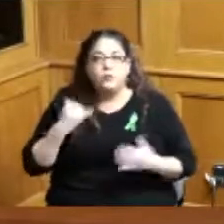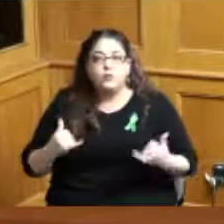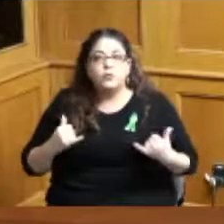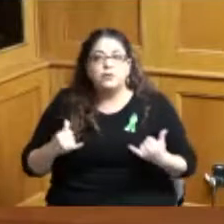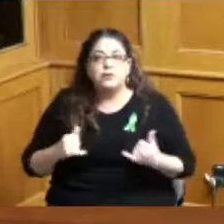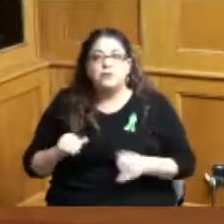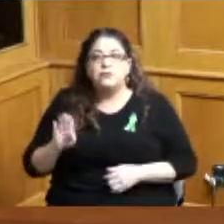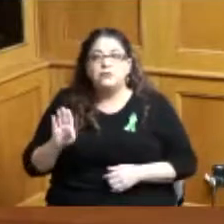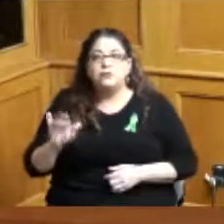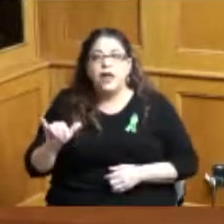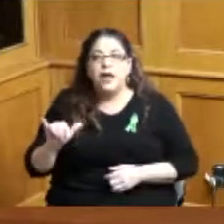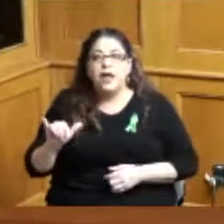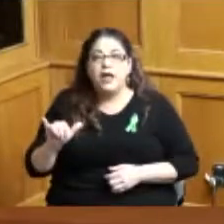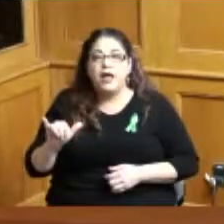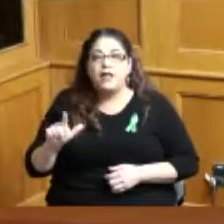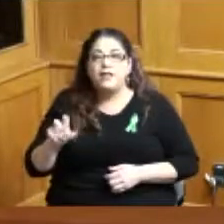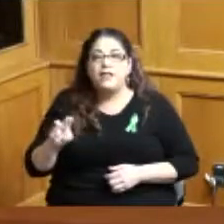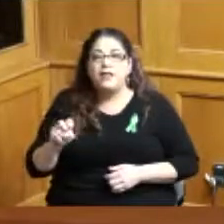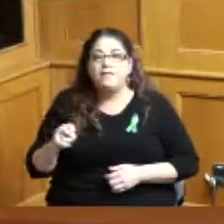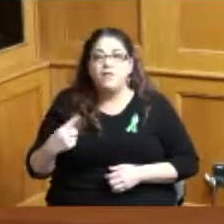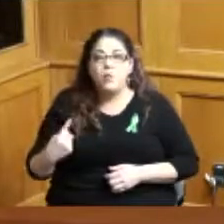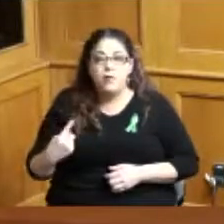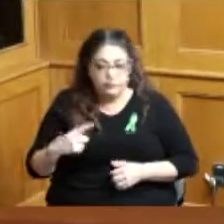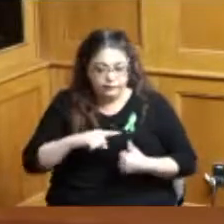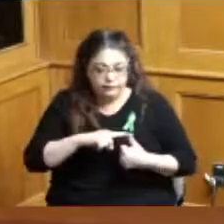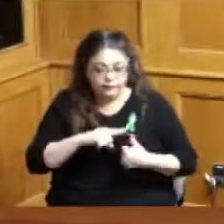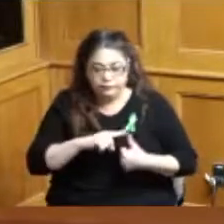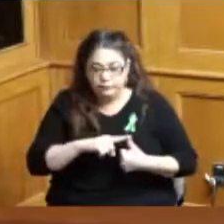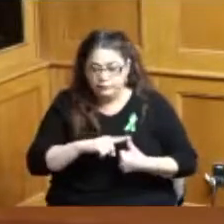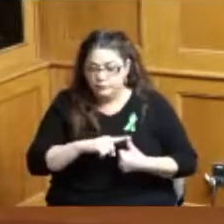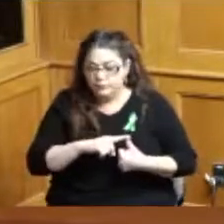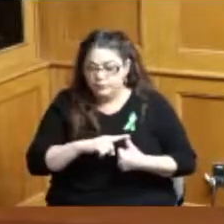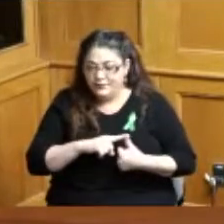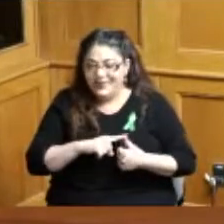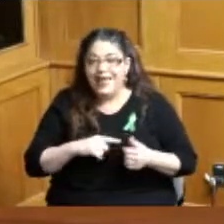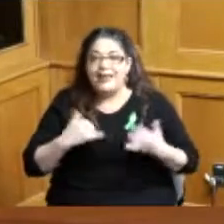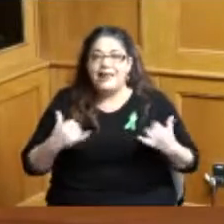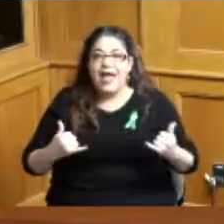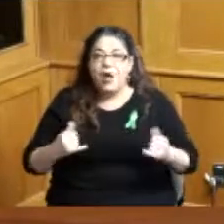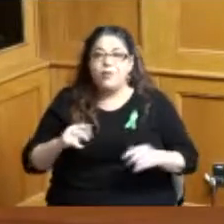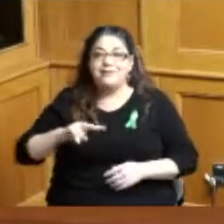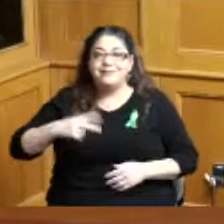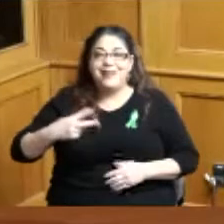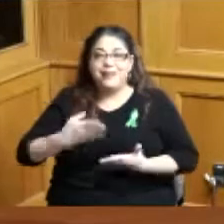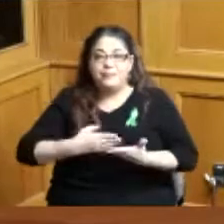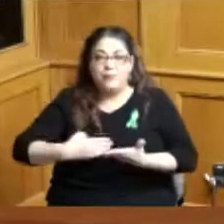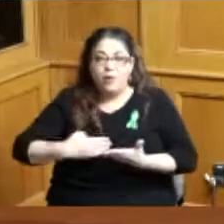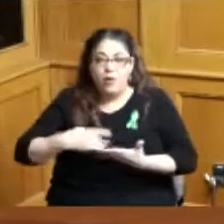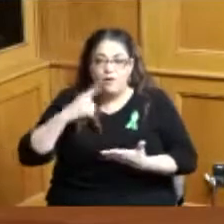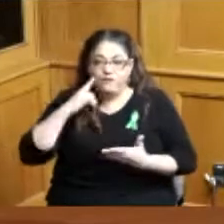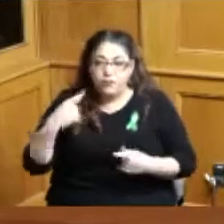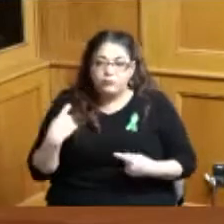leave one in your packet this is kind of step two if you will on something we have previously